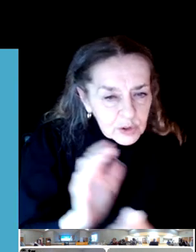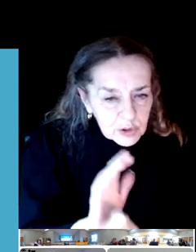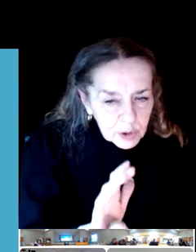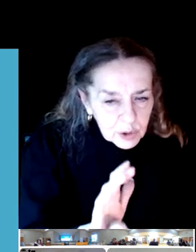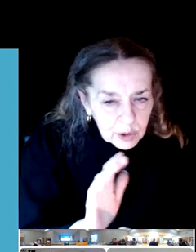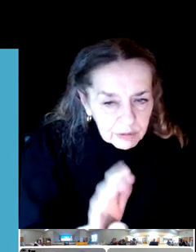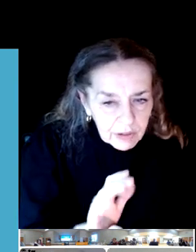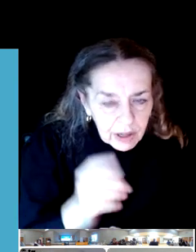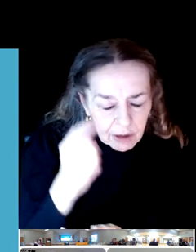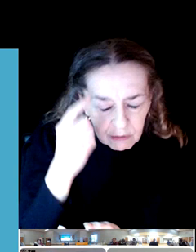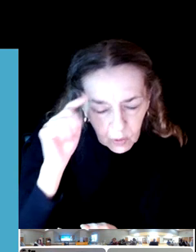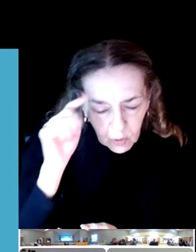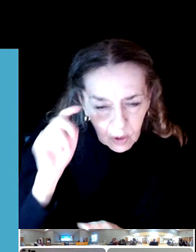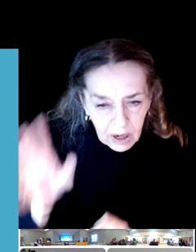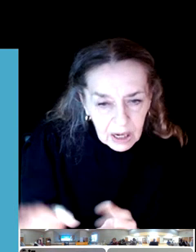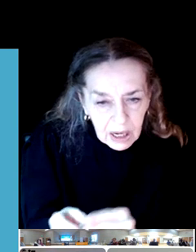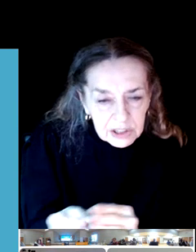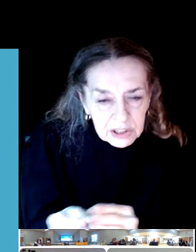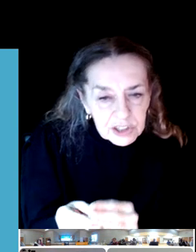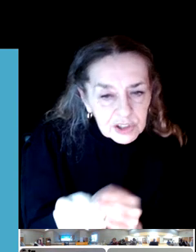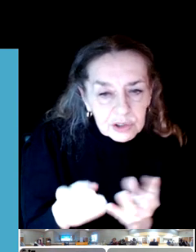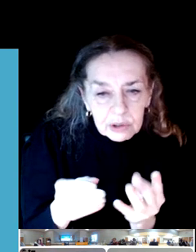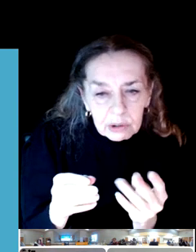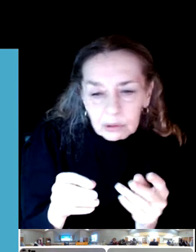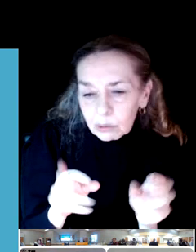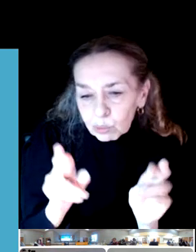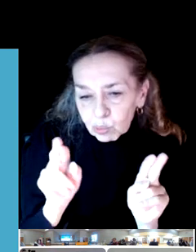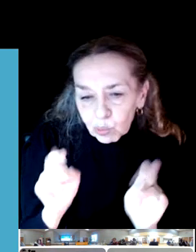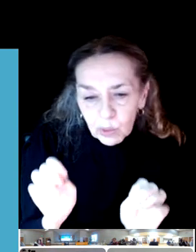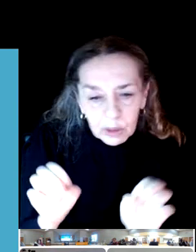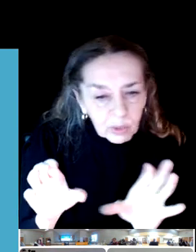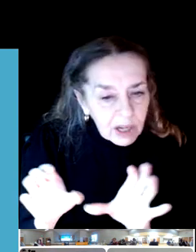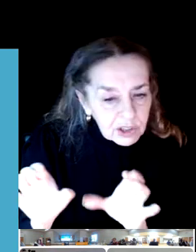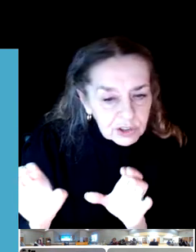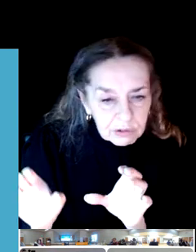facilities throughout the district as well as ways that we can upgrade our existing facilities